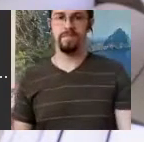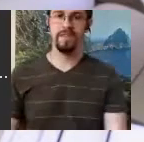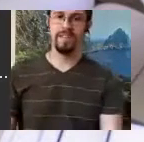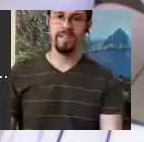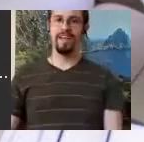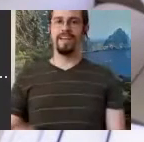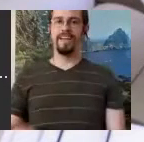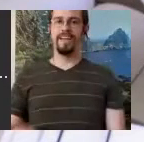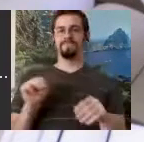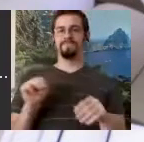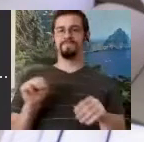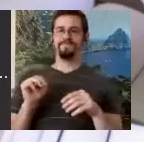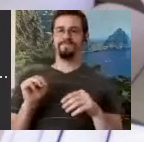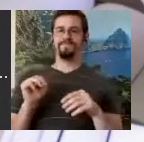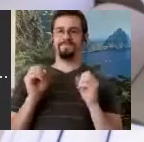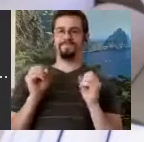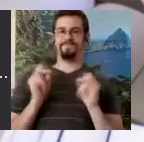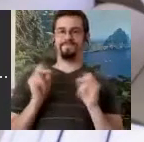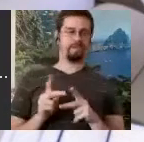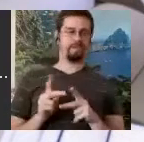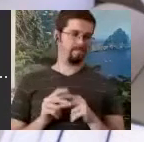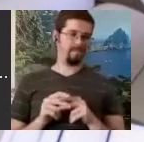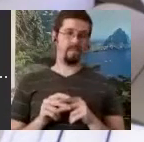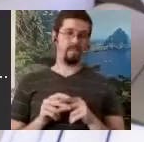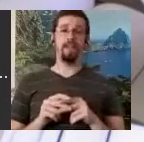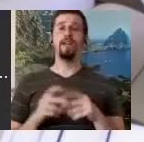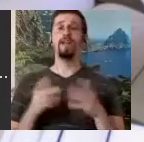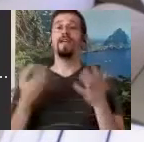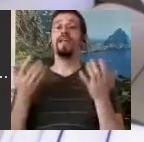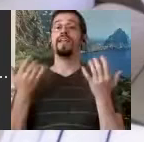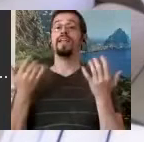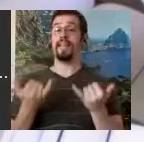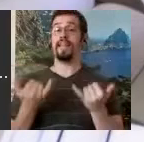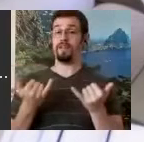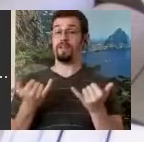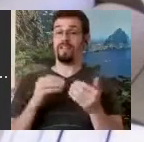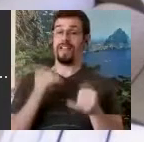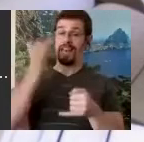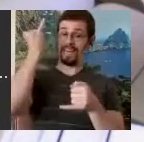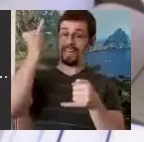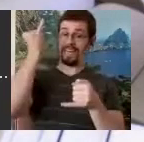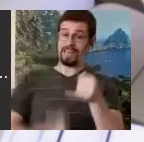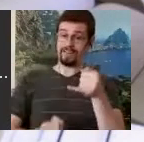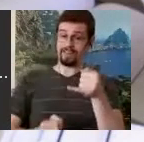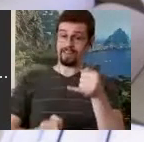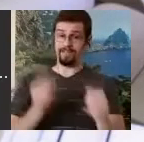This presentation now is the final presentation of the SignWriting